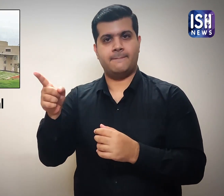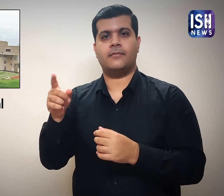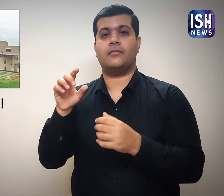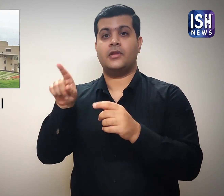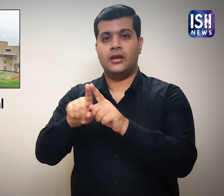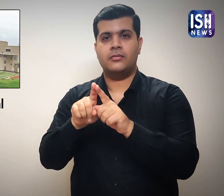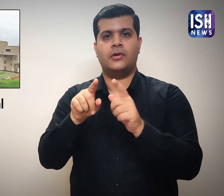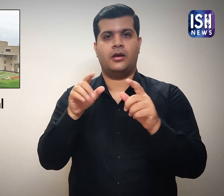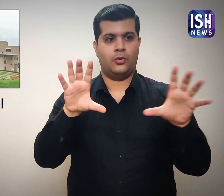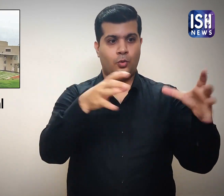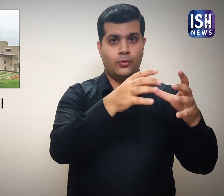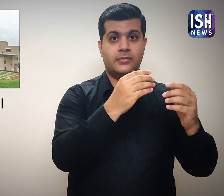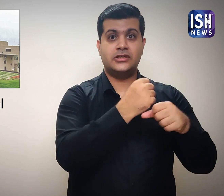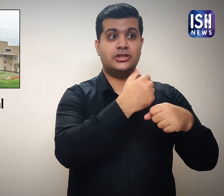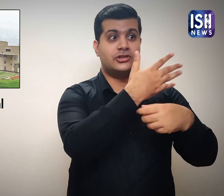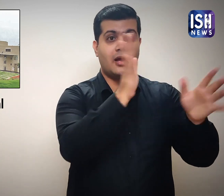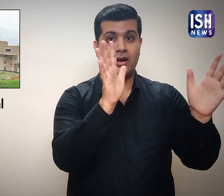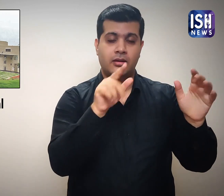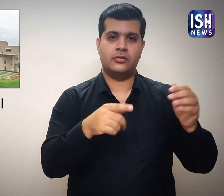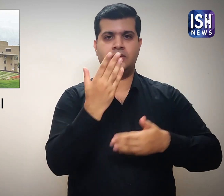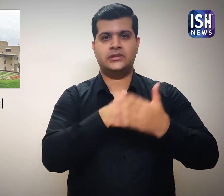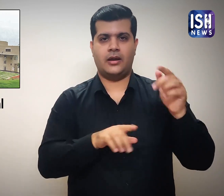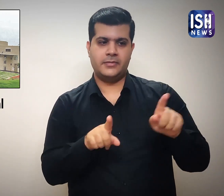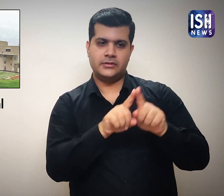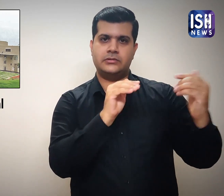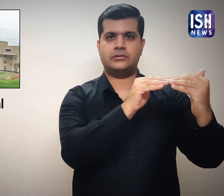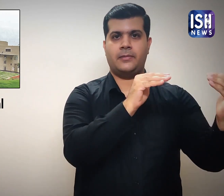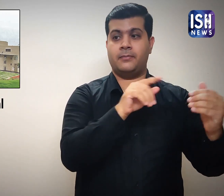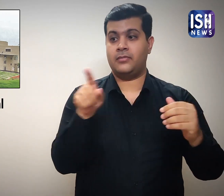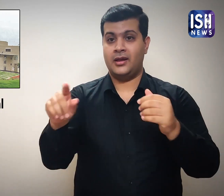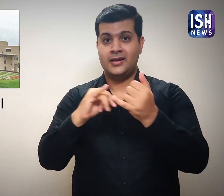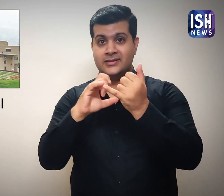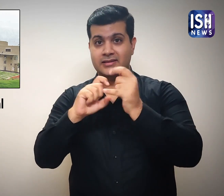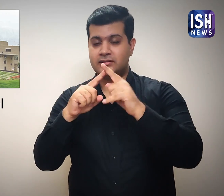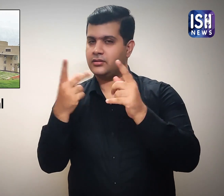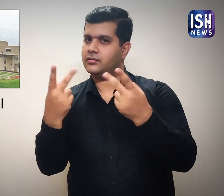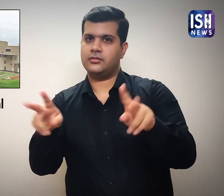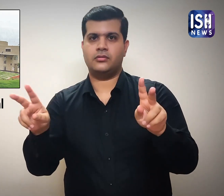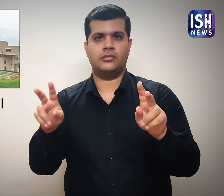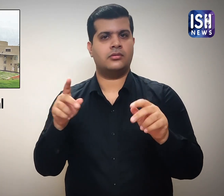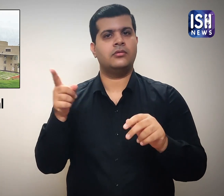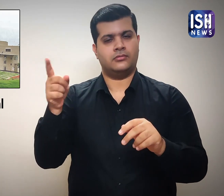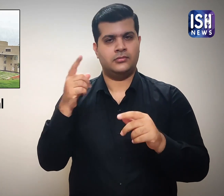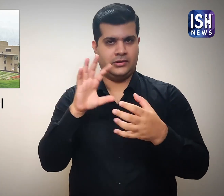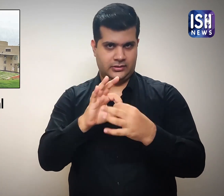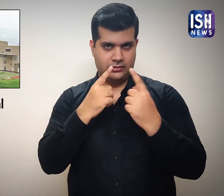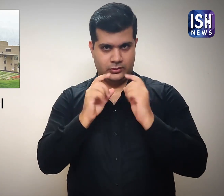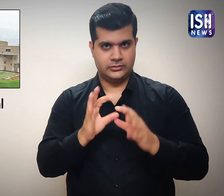The case was about people with disabilities being included in the general category and treated differently from SC/ST.